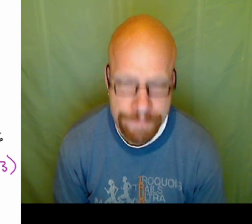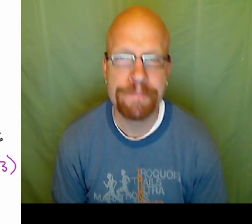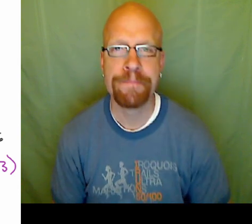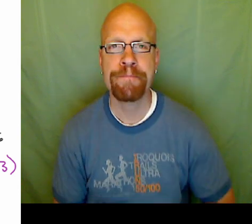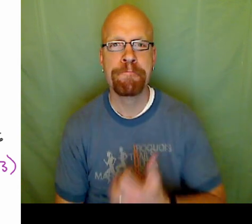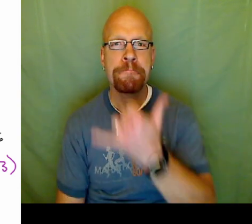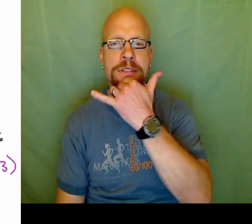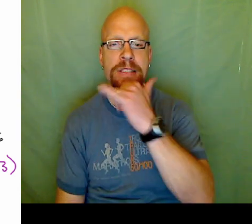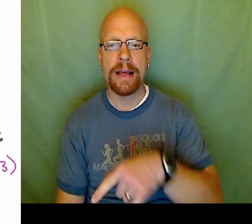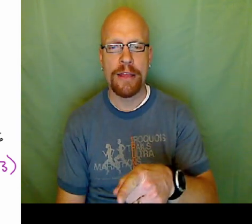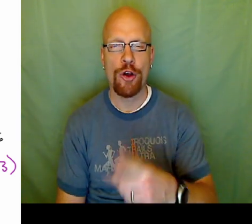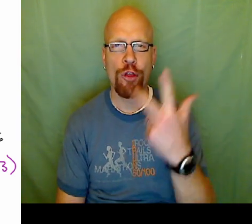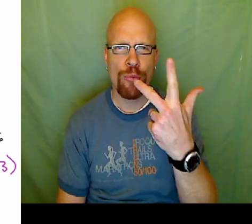I'm sorry about that. 3 should be there. I was thinking ahead.